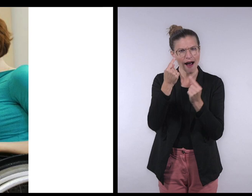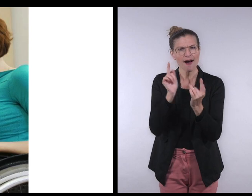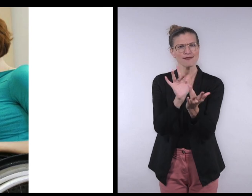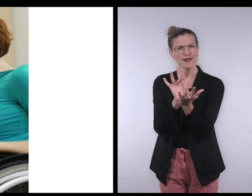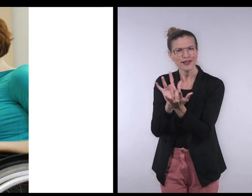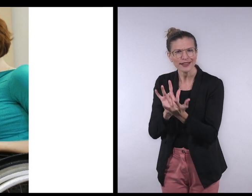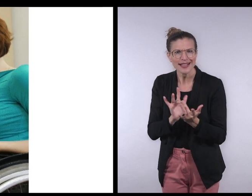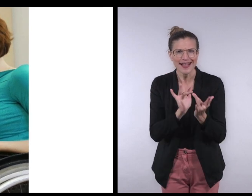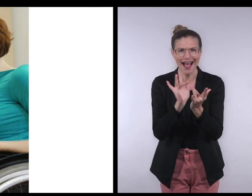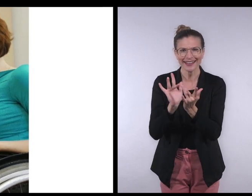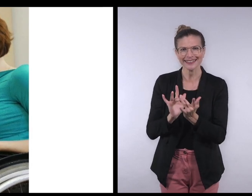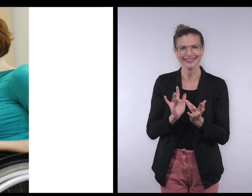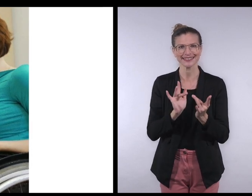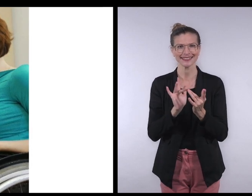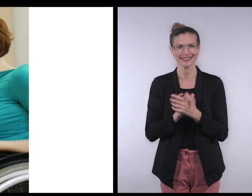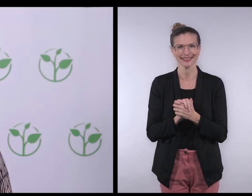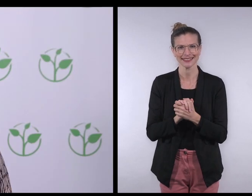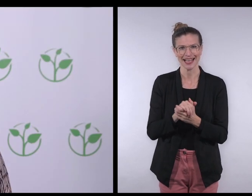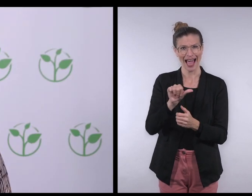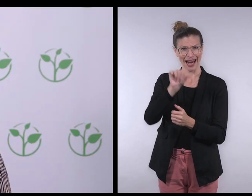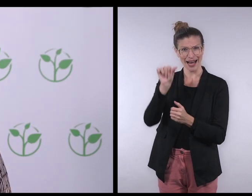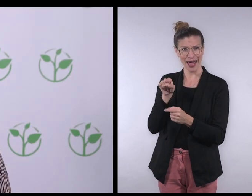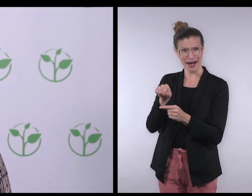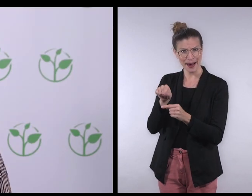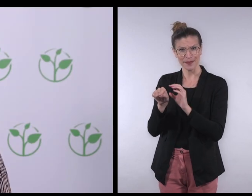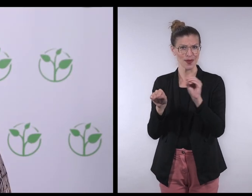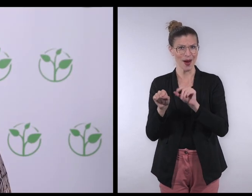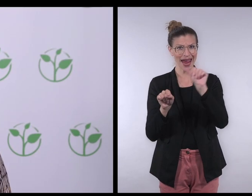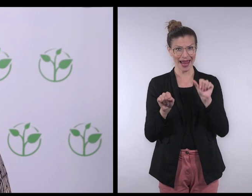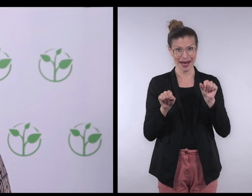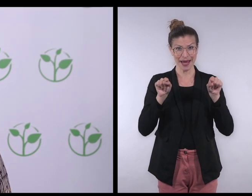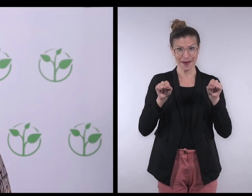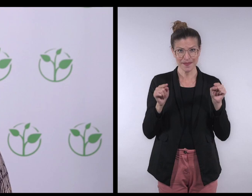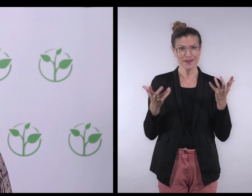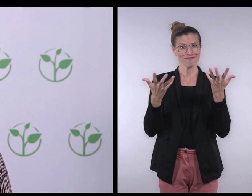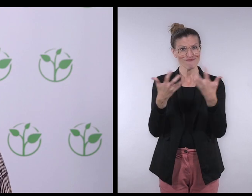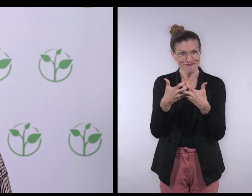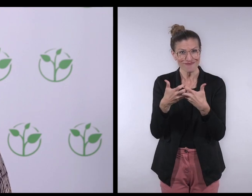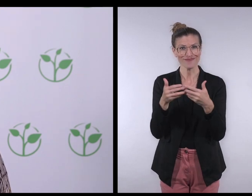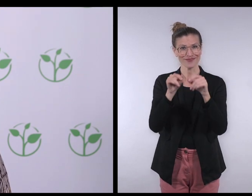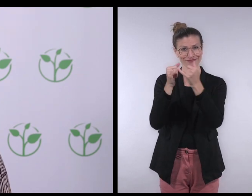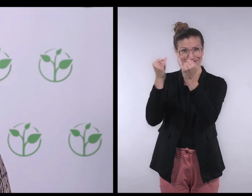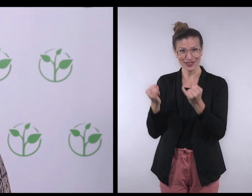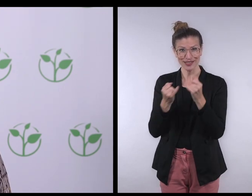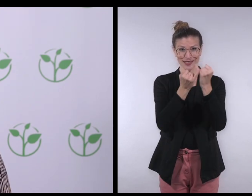And then we also usually contact academic institutions or non-academic institutions.